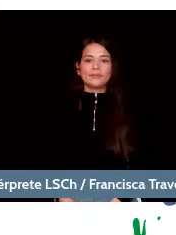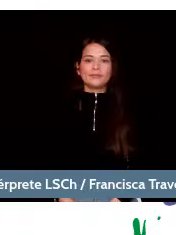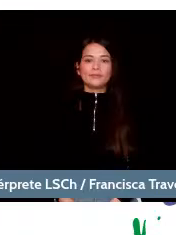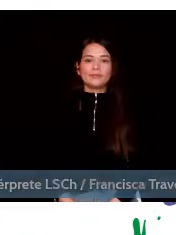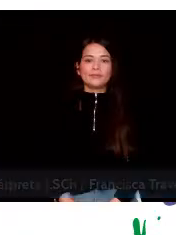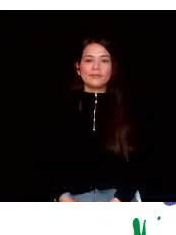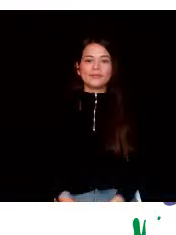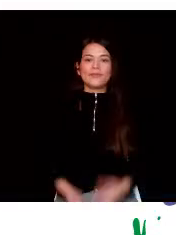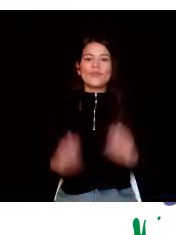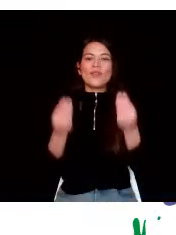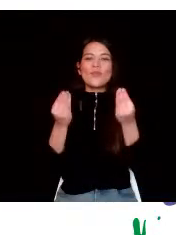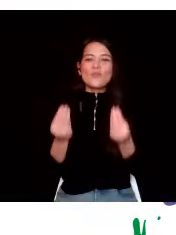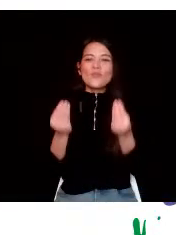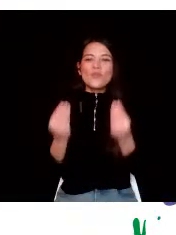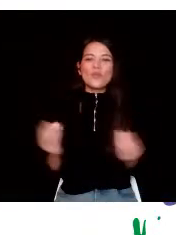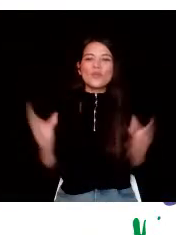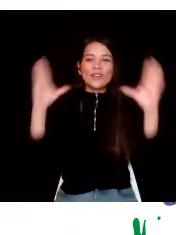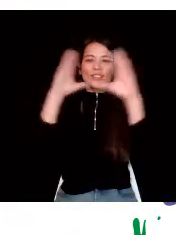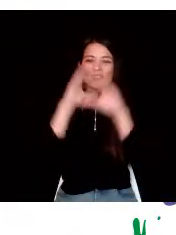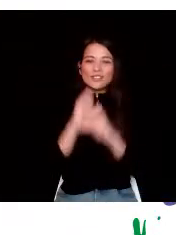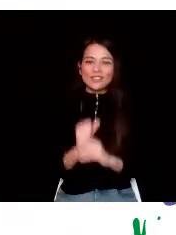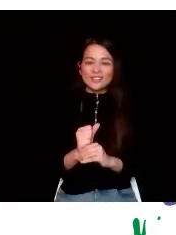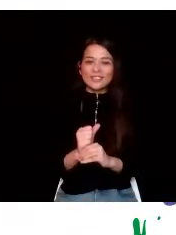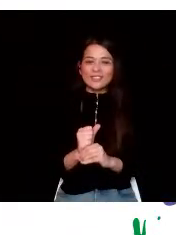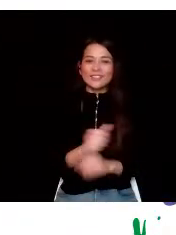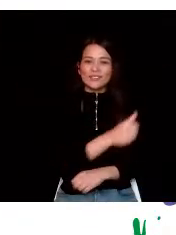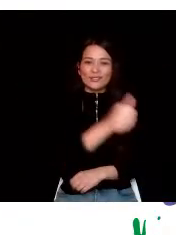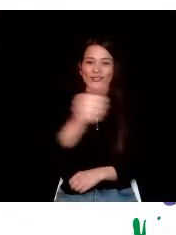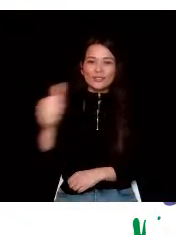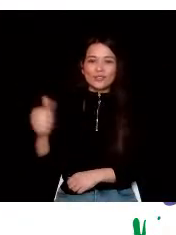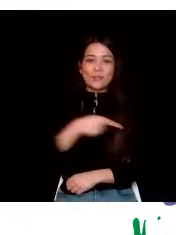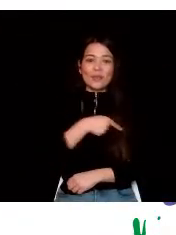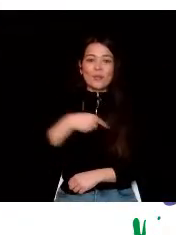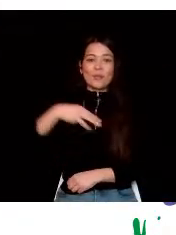Good evening. My name is Miryam Singer